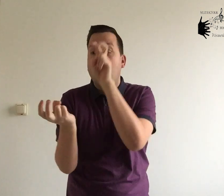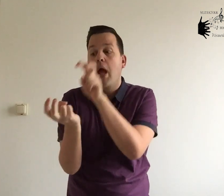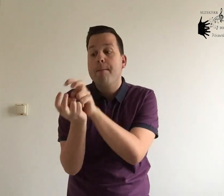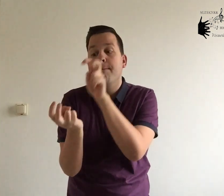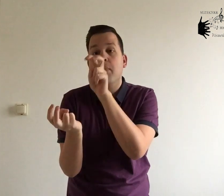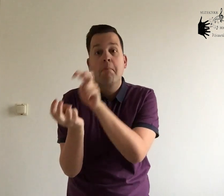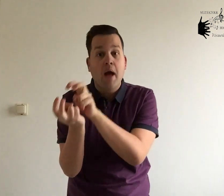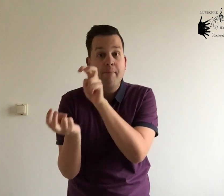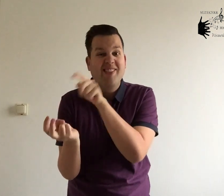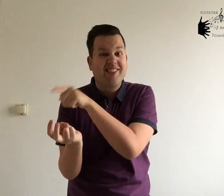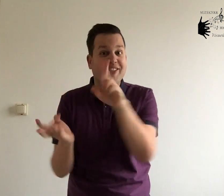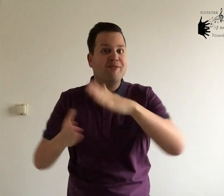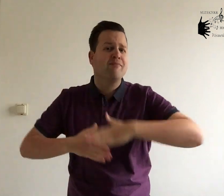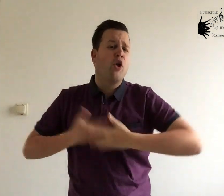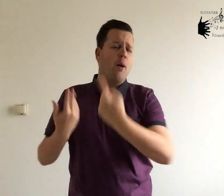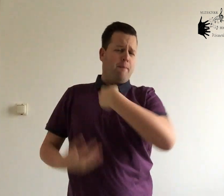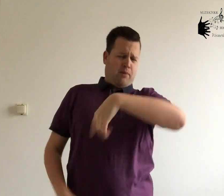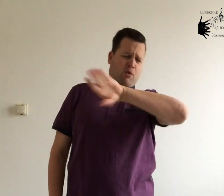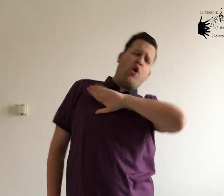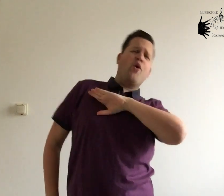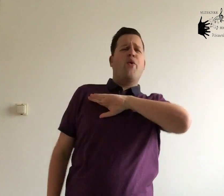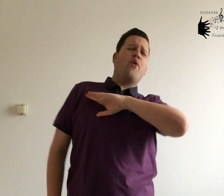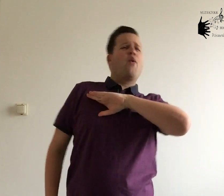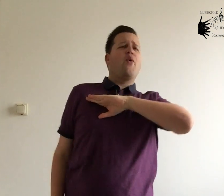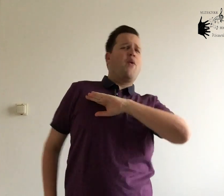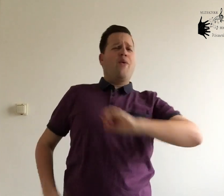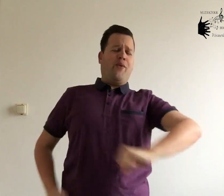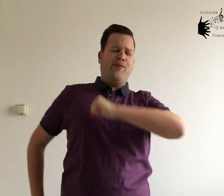And hippopotamuses like me too